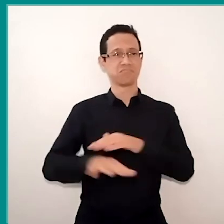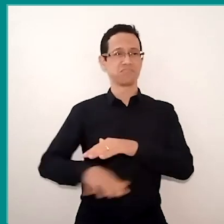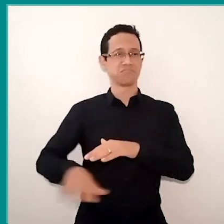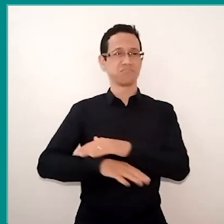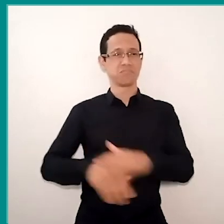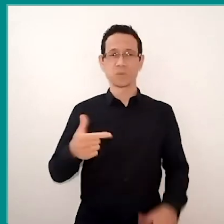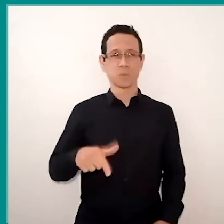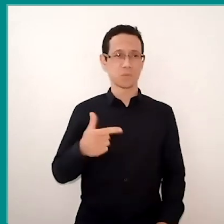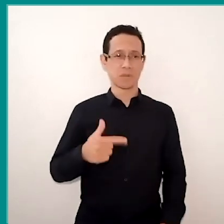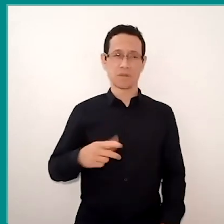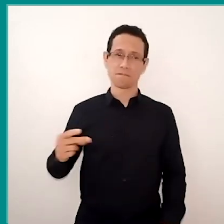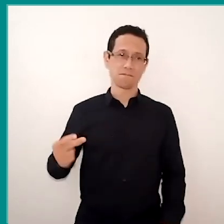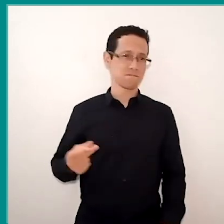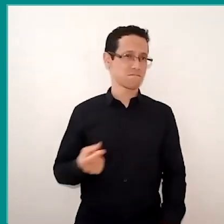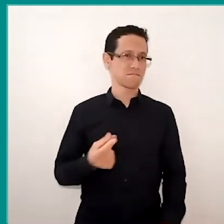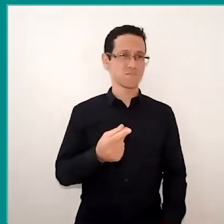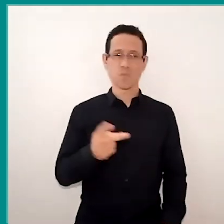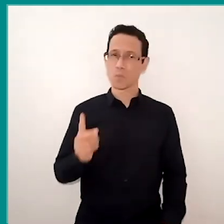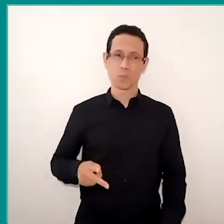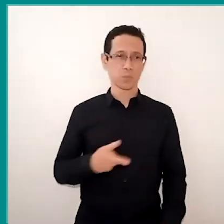If we had, and still have, unfortunately, here in Brazil,